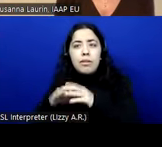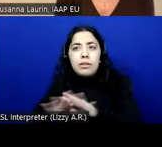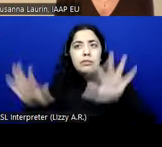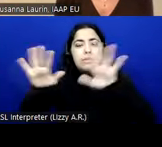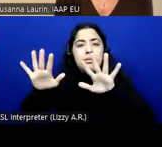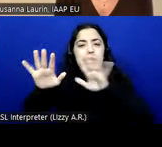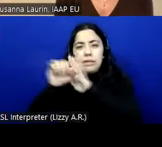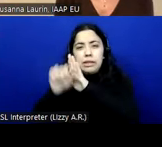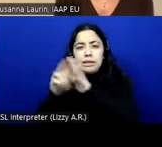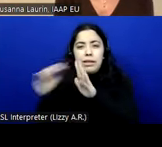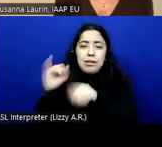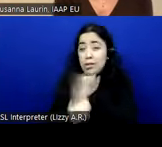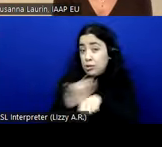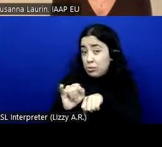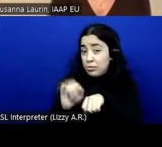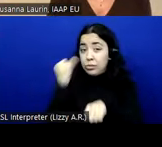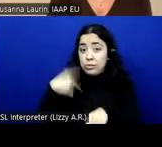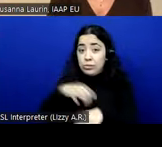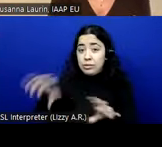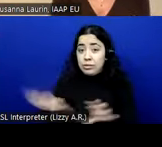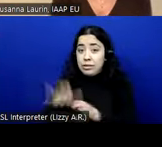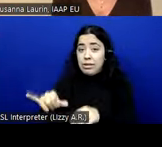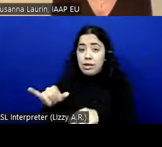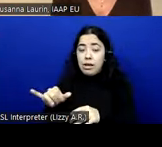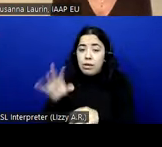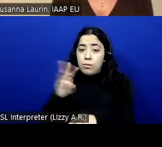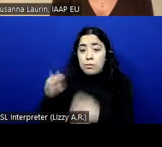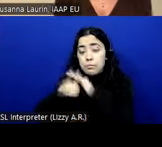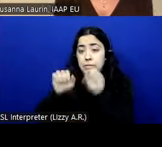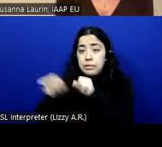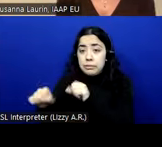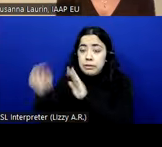of the web accessibility directive, we saw in different Member States they have approached this